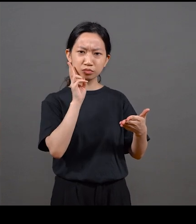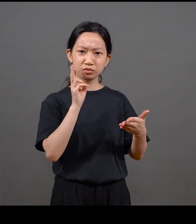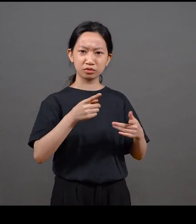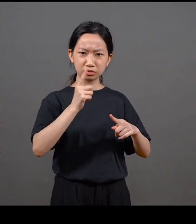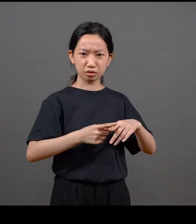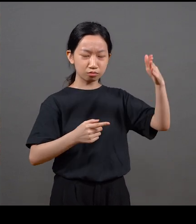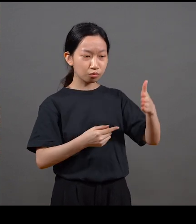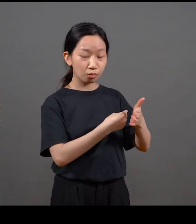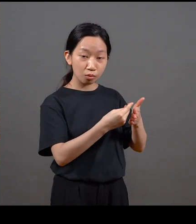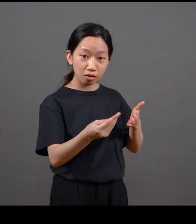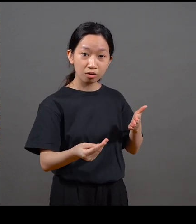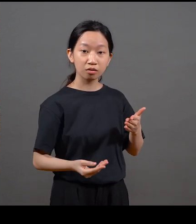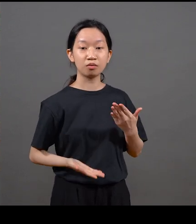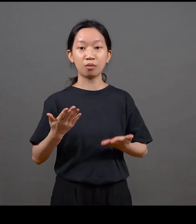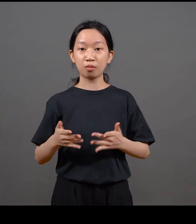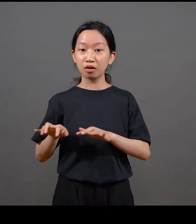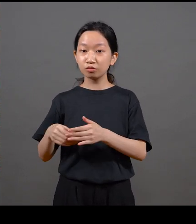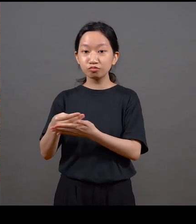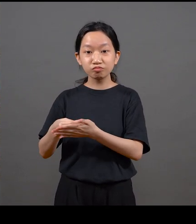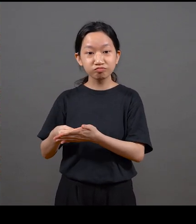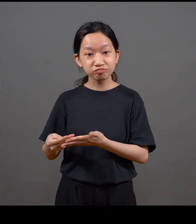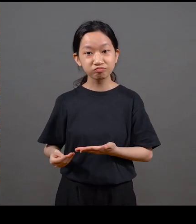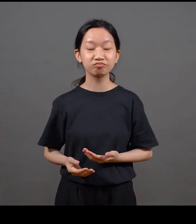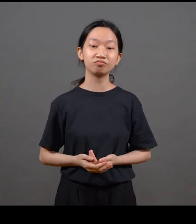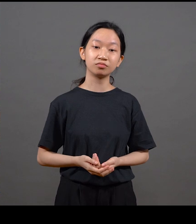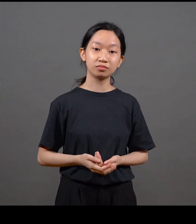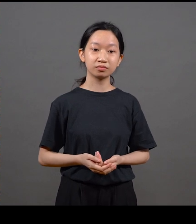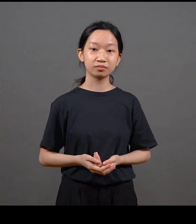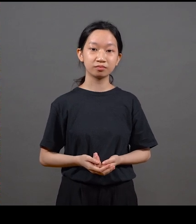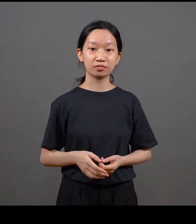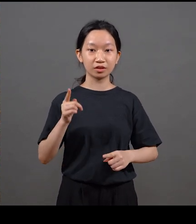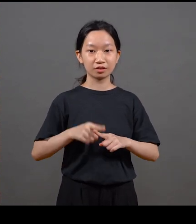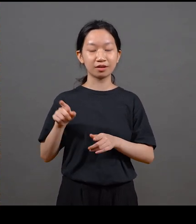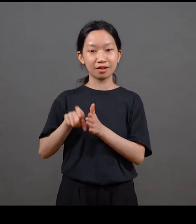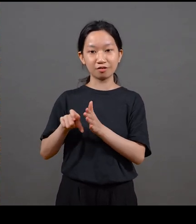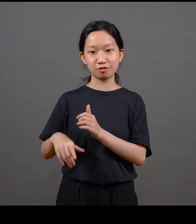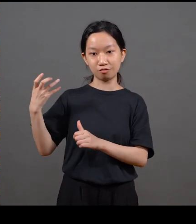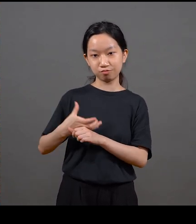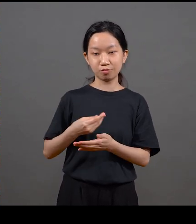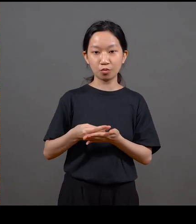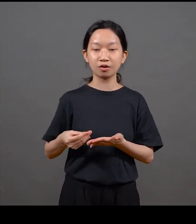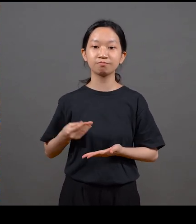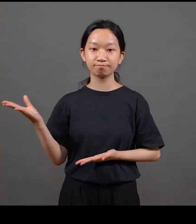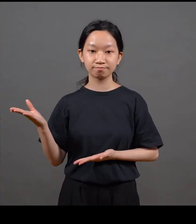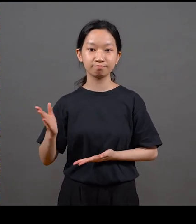basically, like a mural on the wall, and you wonder, ‘Is this real, or is this Photoshop?’ It was actually a real commission on-site